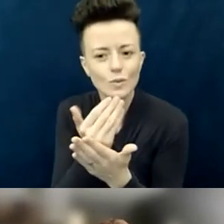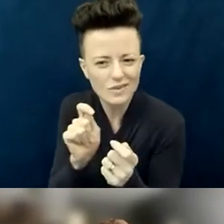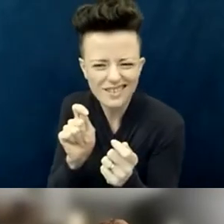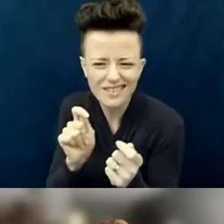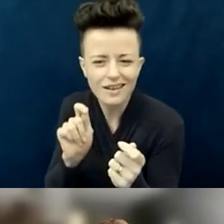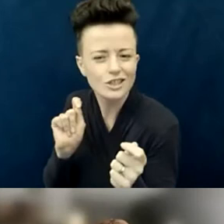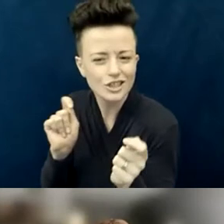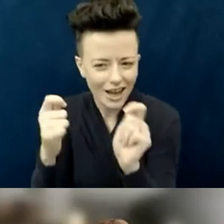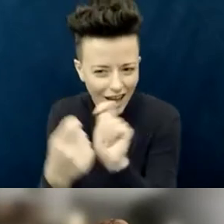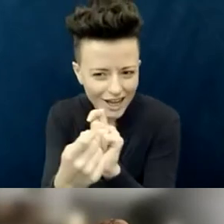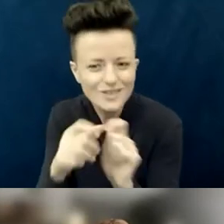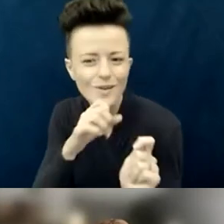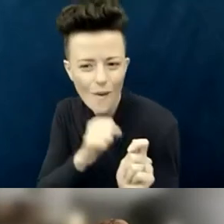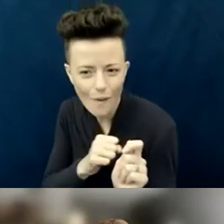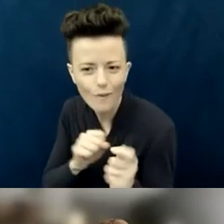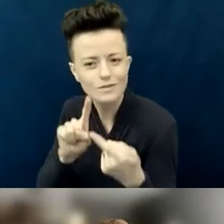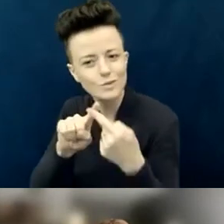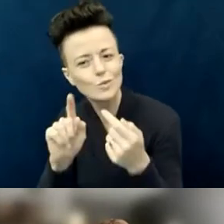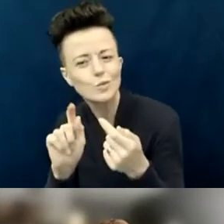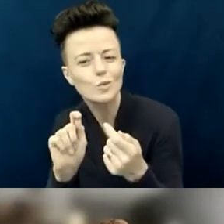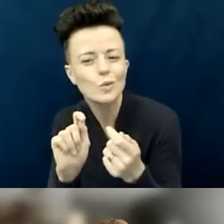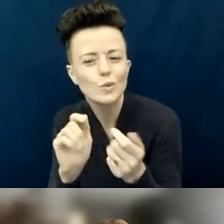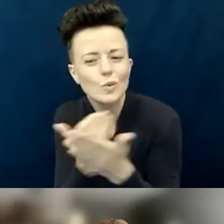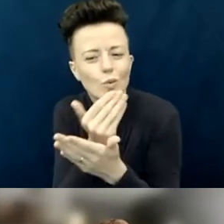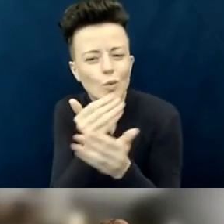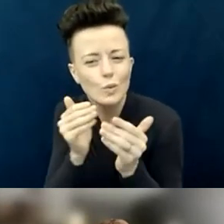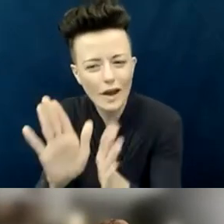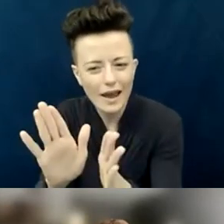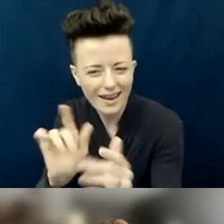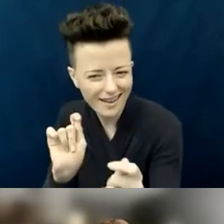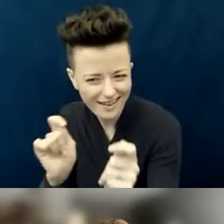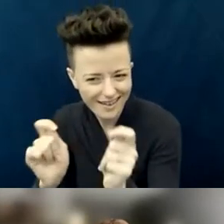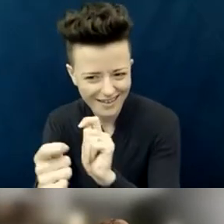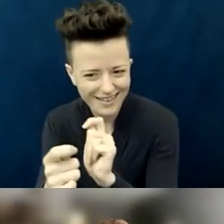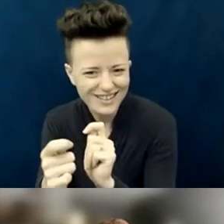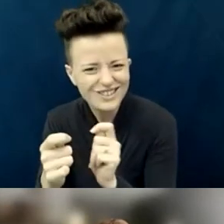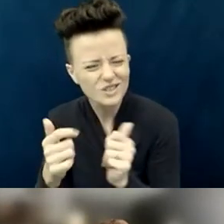To summarize that, spend more time reforming what the church is already doing